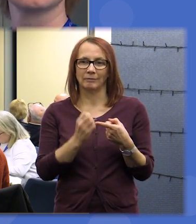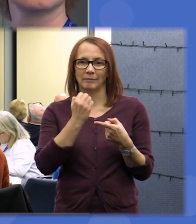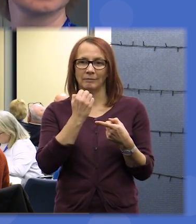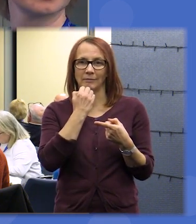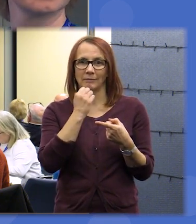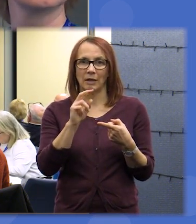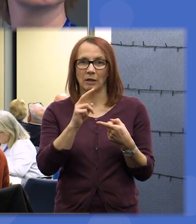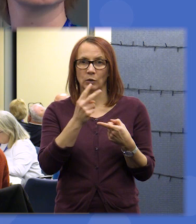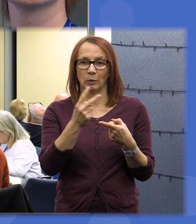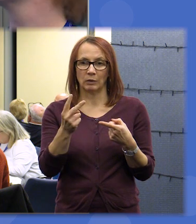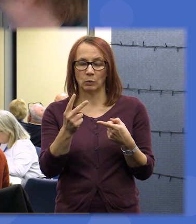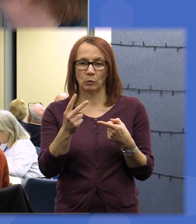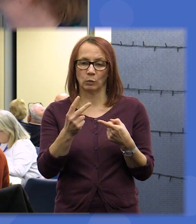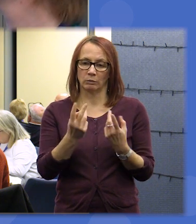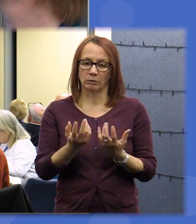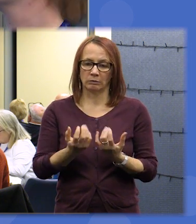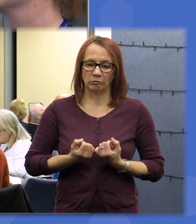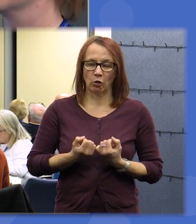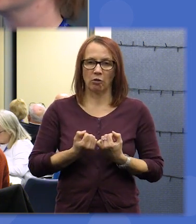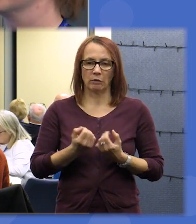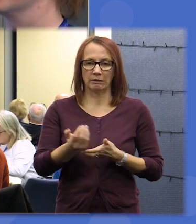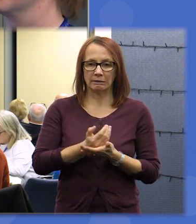provided tolerance safe secure and stable environment for all people to